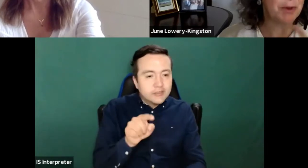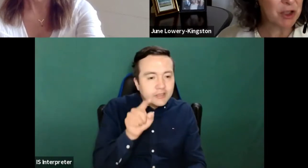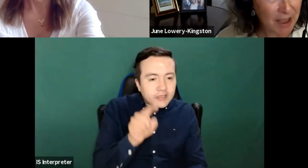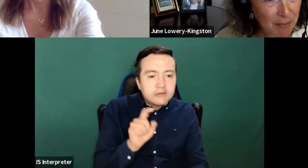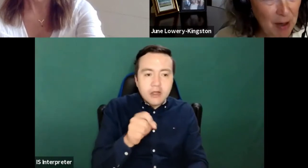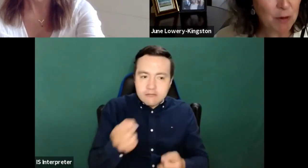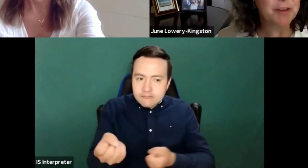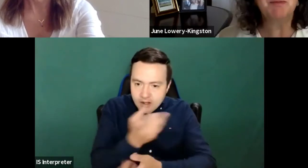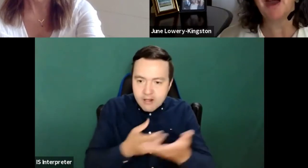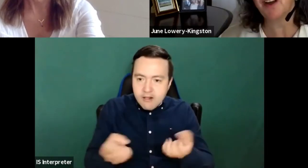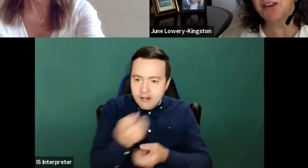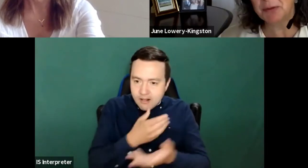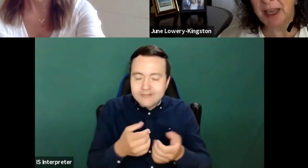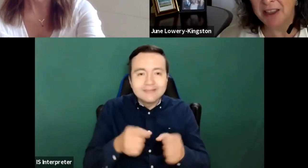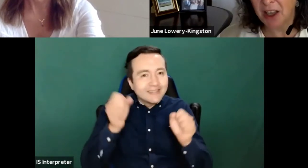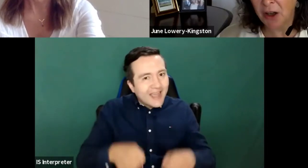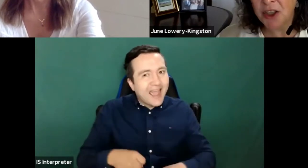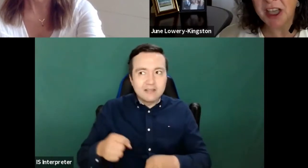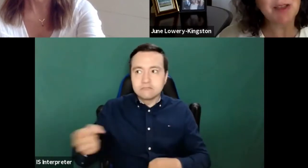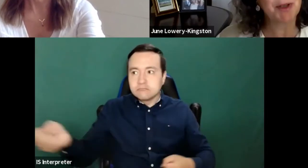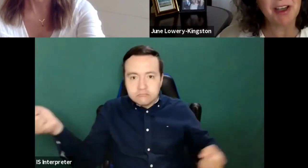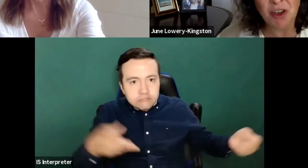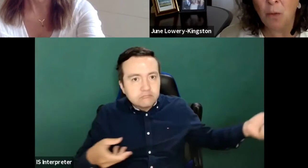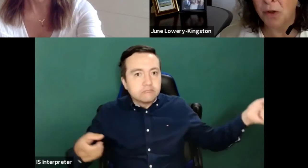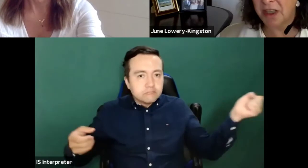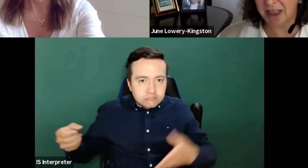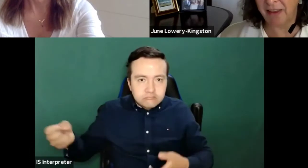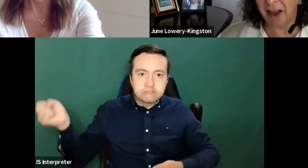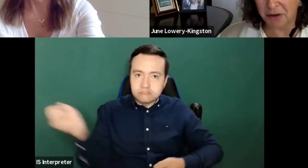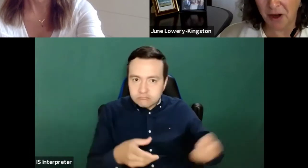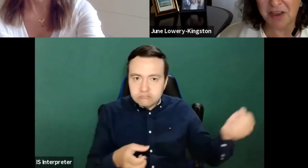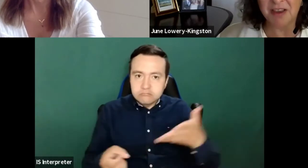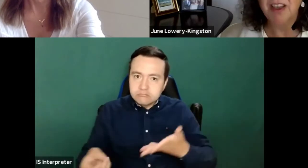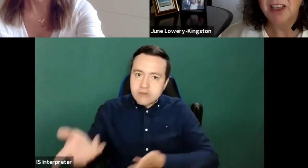Now we do expect more feedback, the closer we get to the closure date, but I don't want to take that for granted.